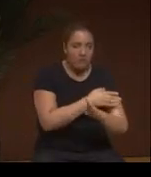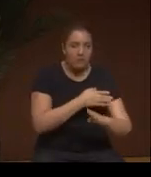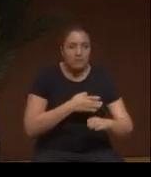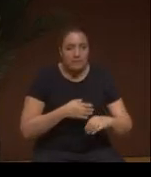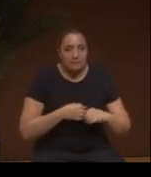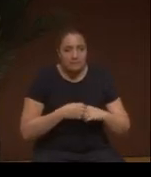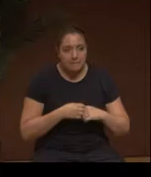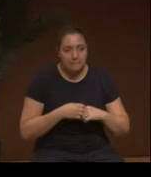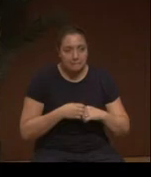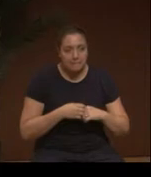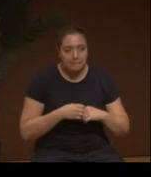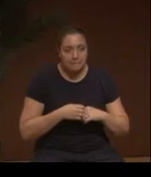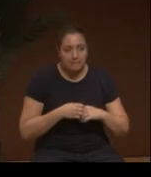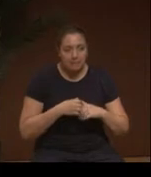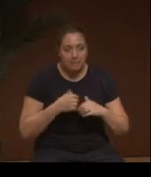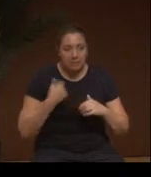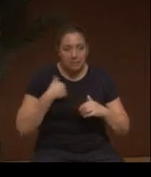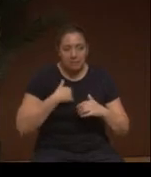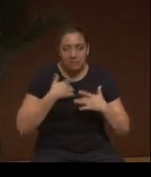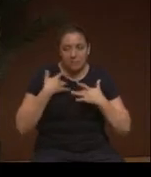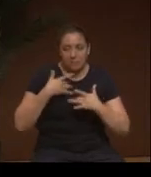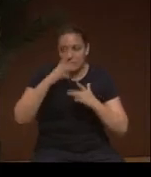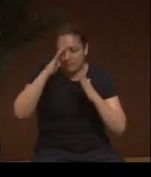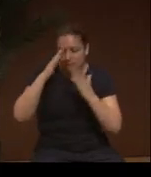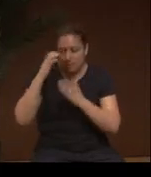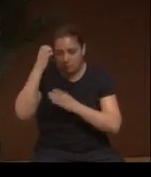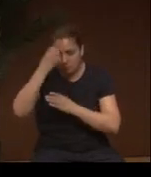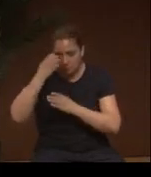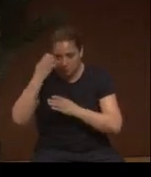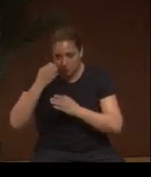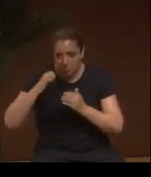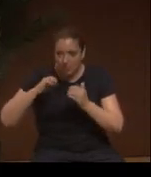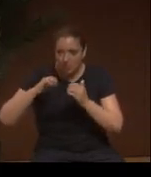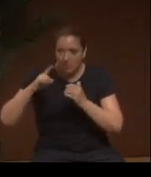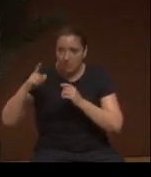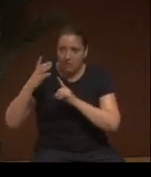and get away from our Eurocentrism that we have been imposed on?